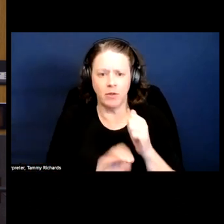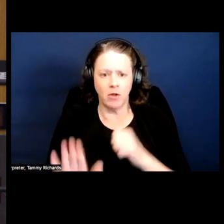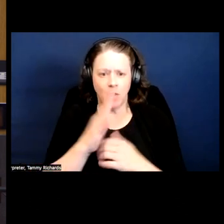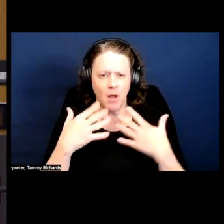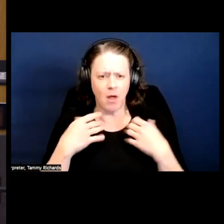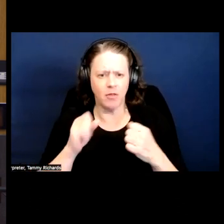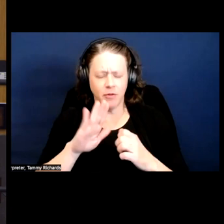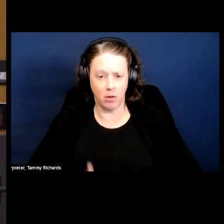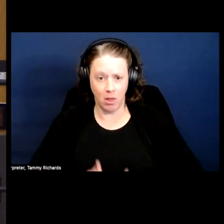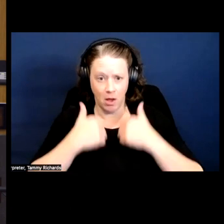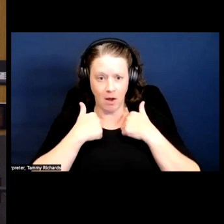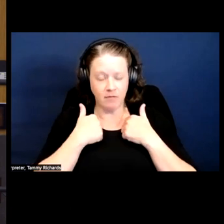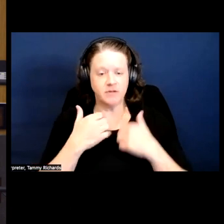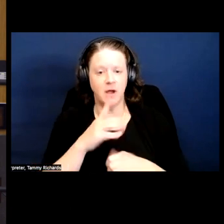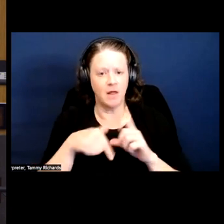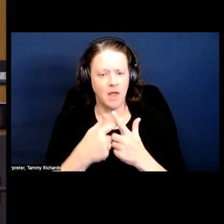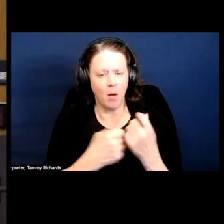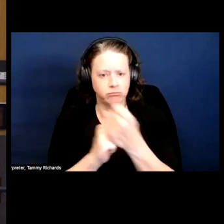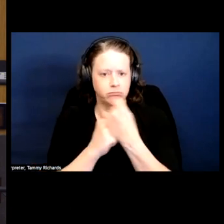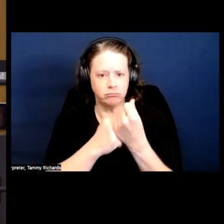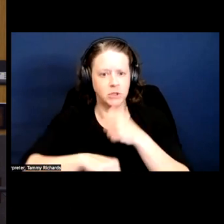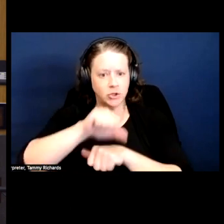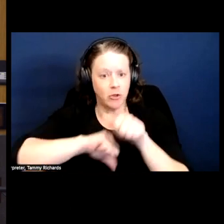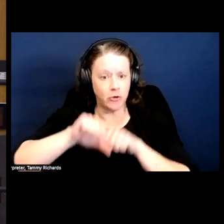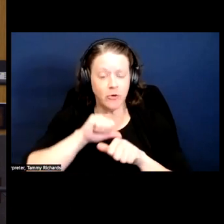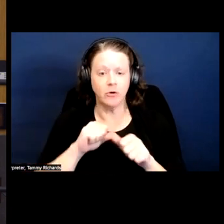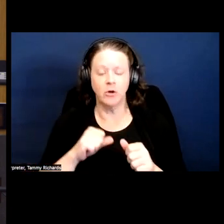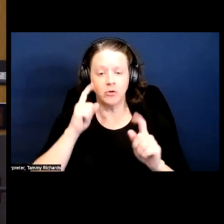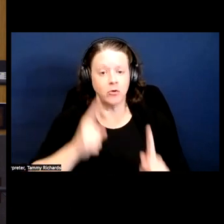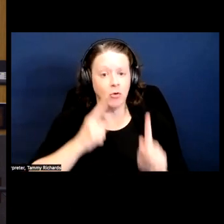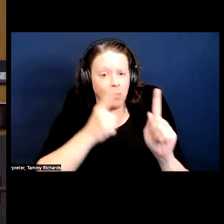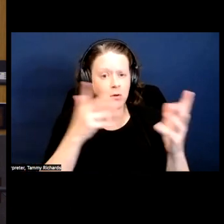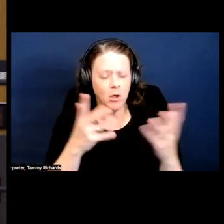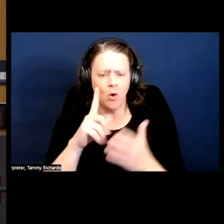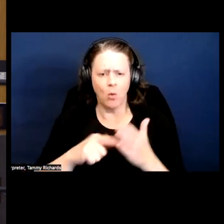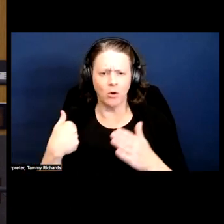So this concept of self-help really came from what do we need to change internally or address